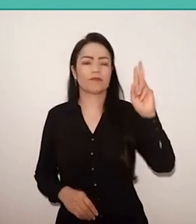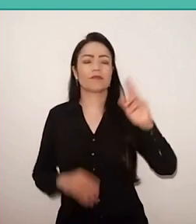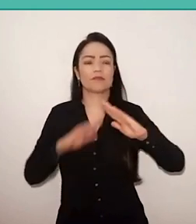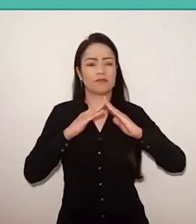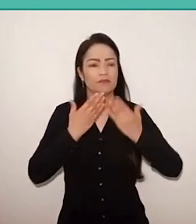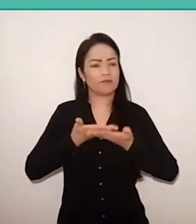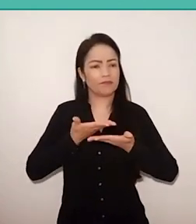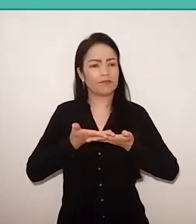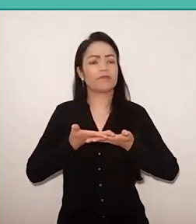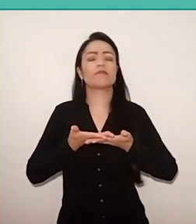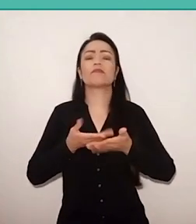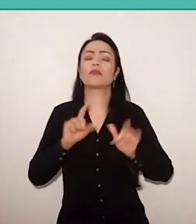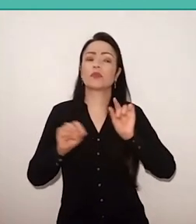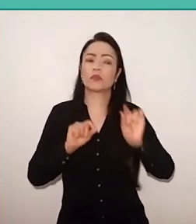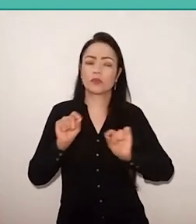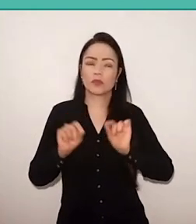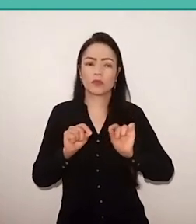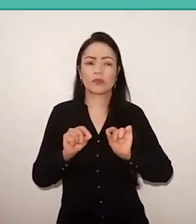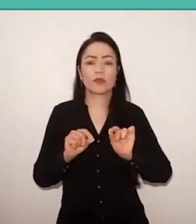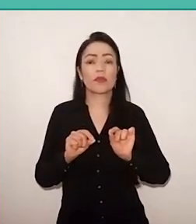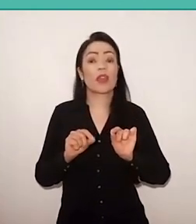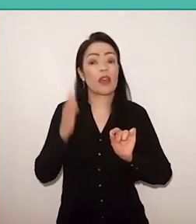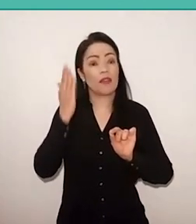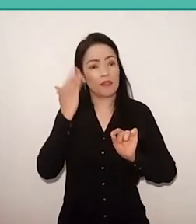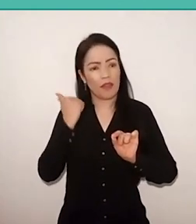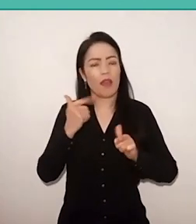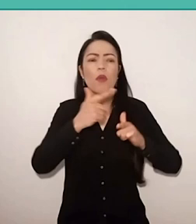acknowledges criticisms, for example, that Ivan Illich is writing,